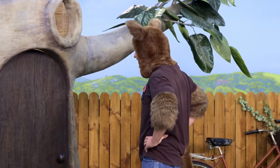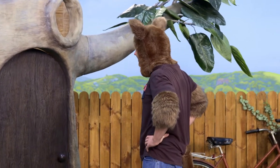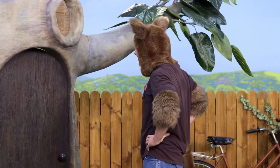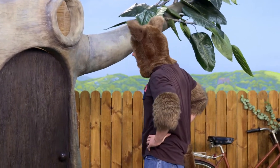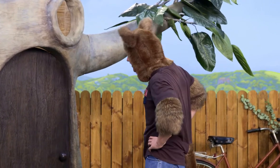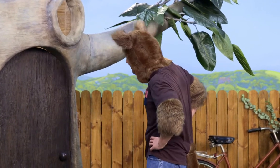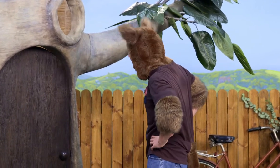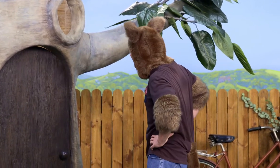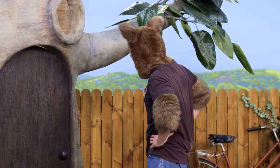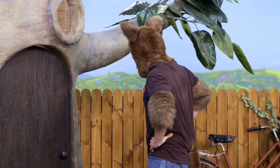Hmm.